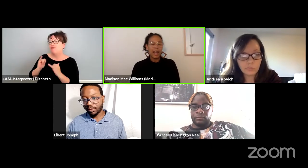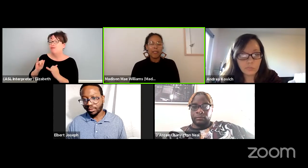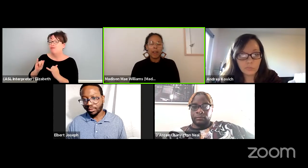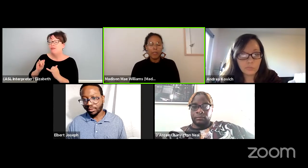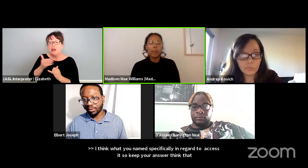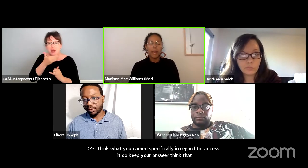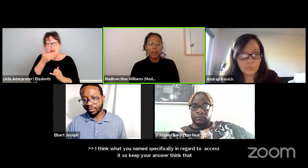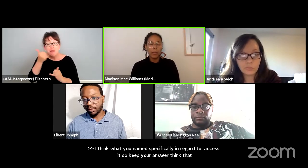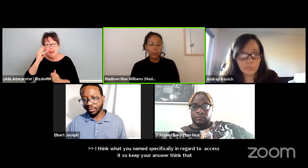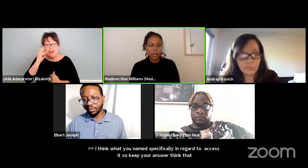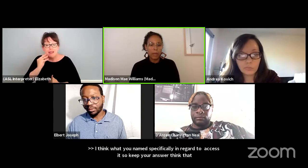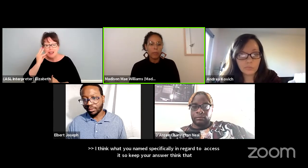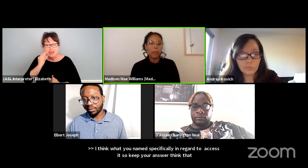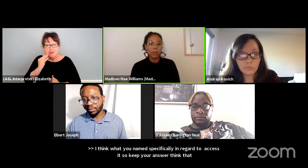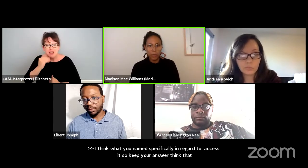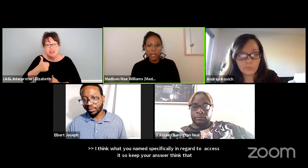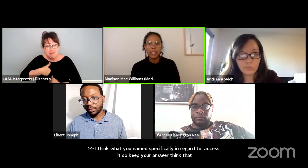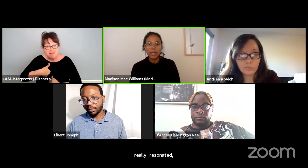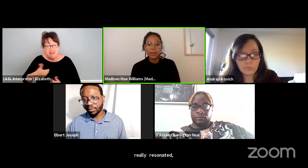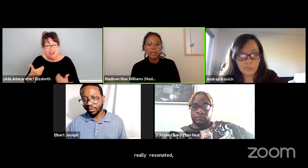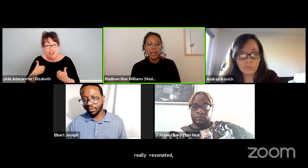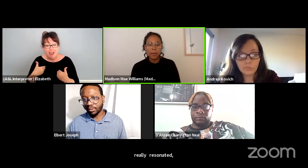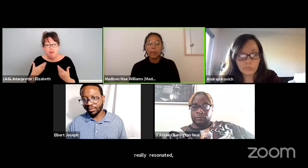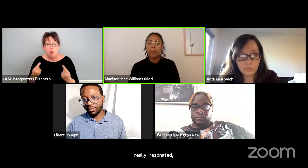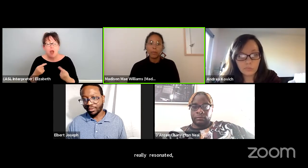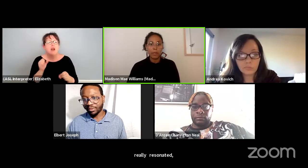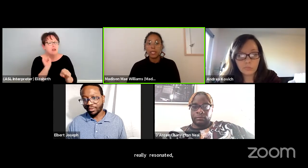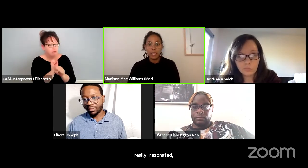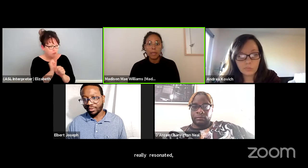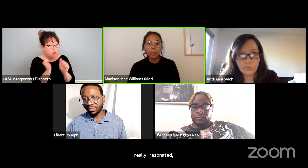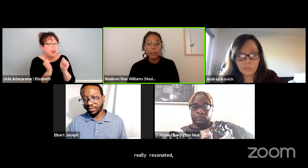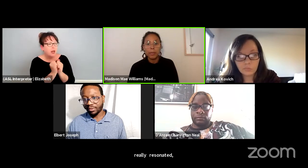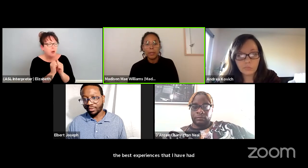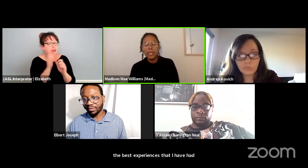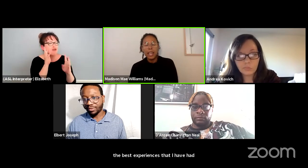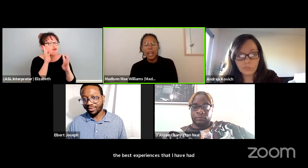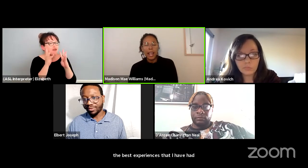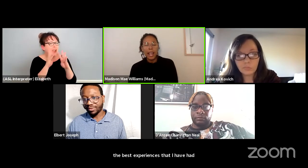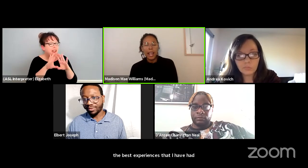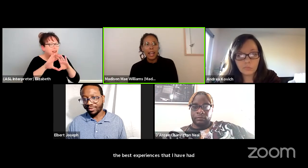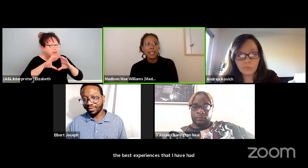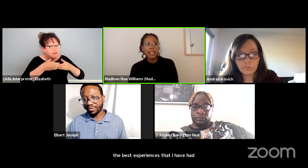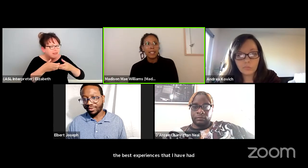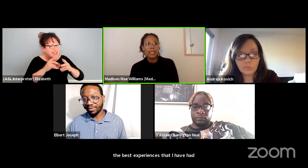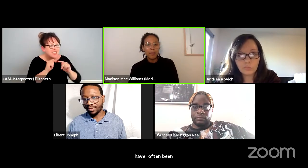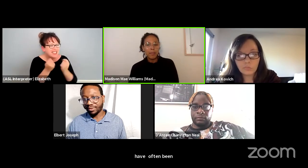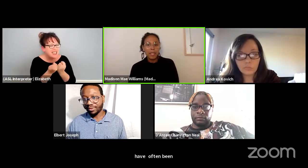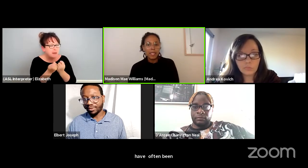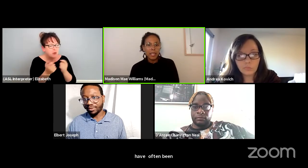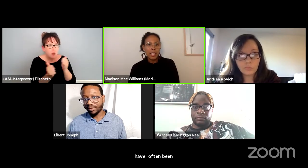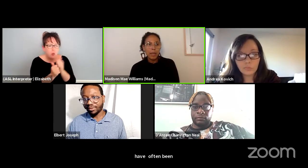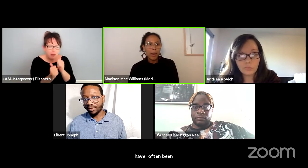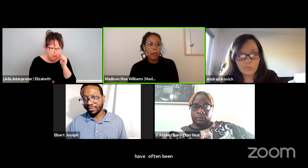have often been with working with creative teams that are made up of mostly disabled people. And to me thinking about